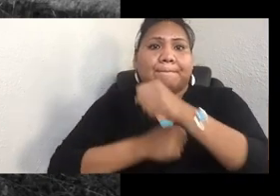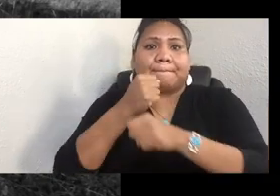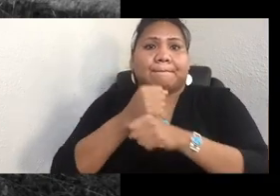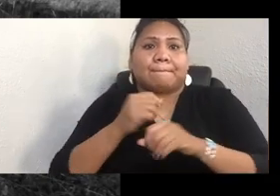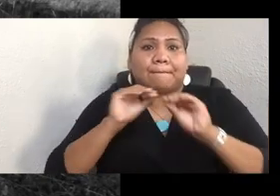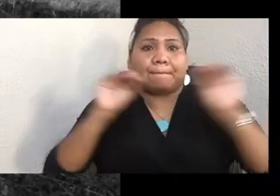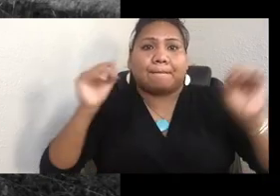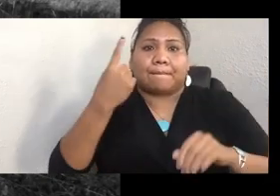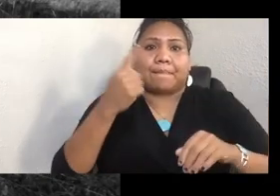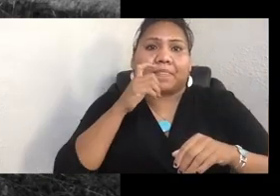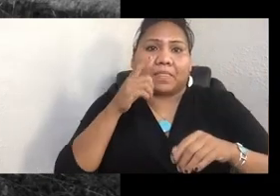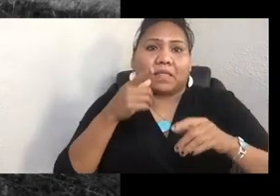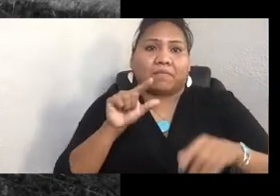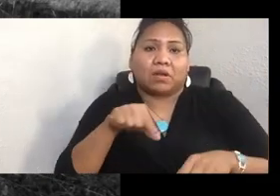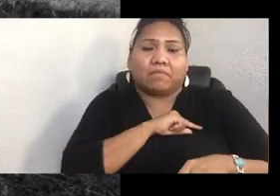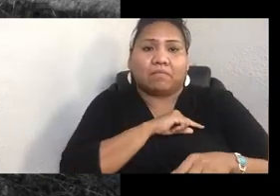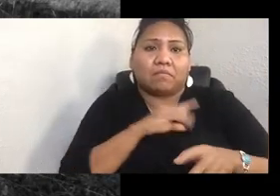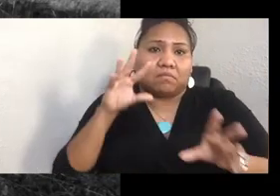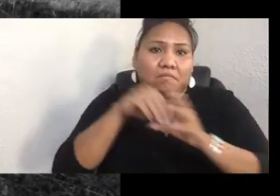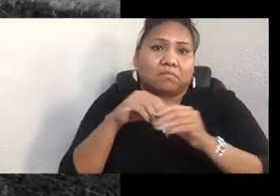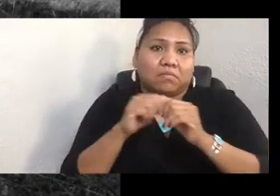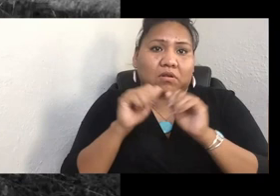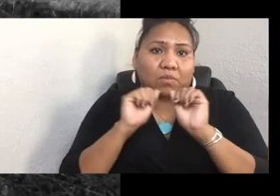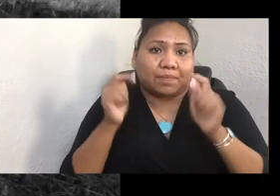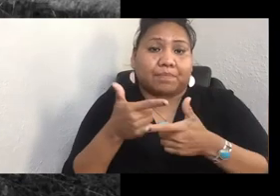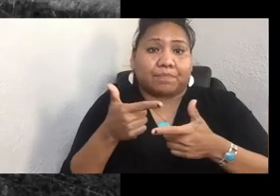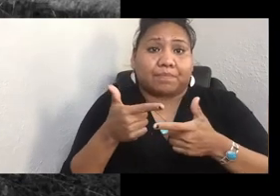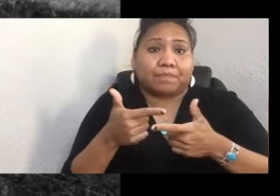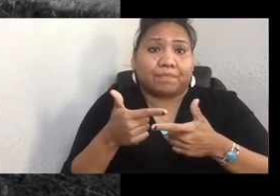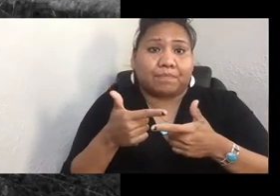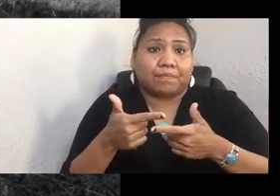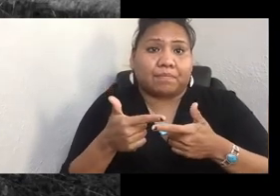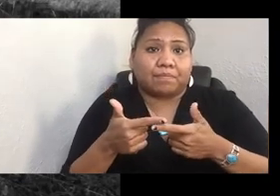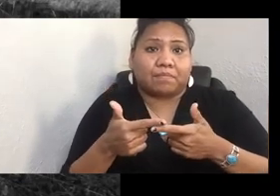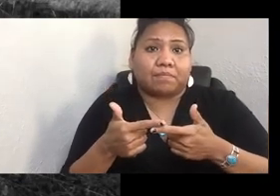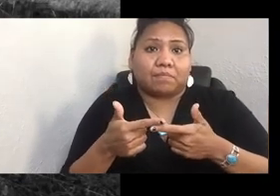And so by choosing, as a society, to not overcome these restrictive blood quantum